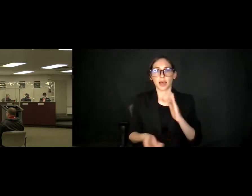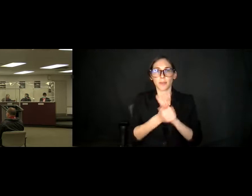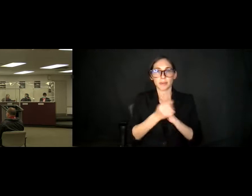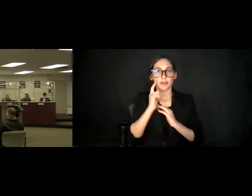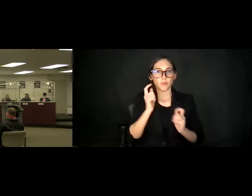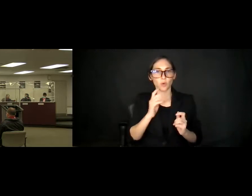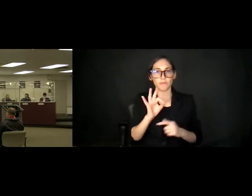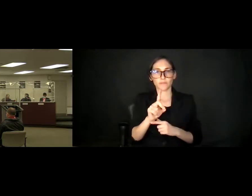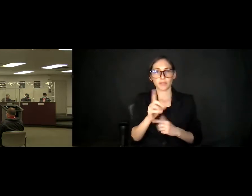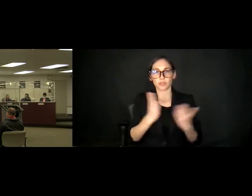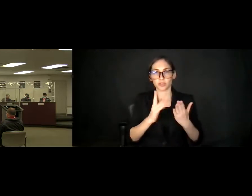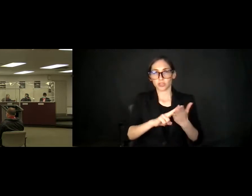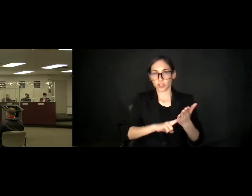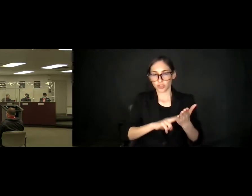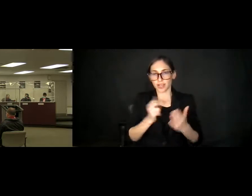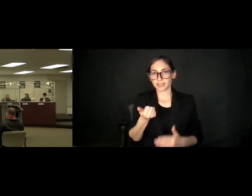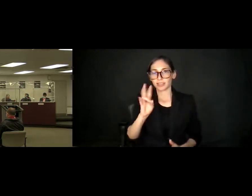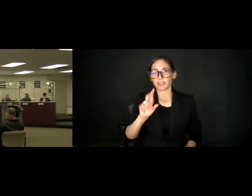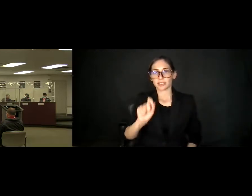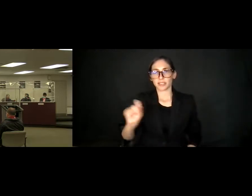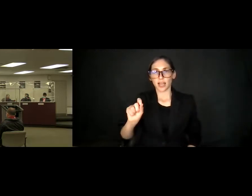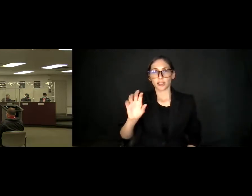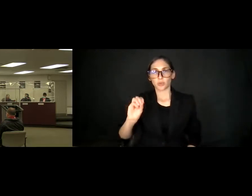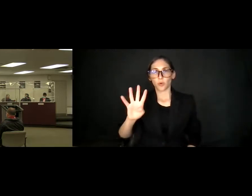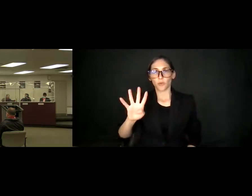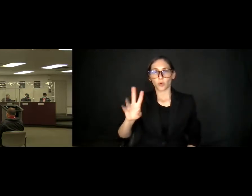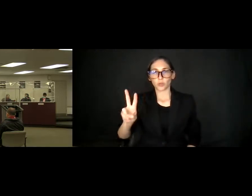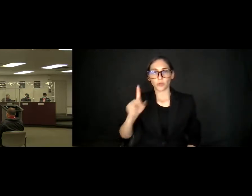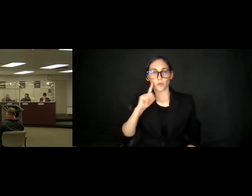(17-042) for Waste Management with Measure AV Funds.